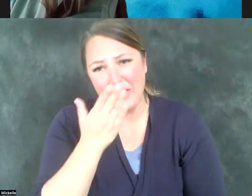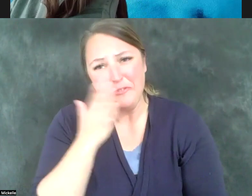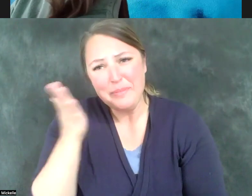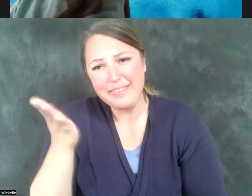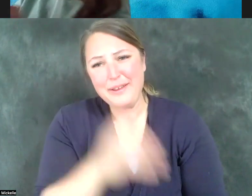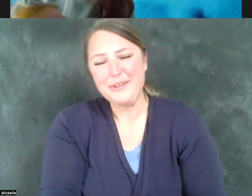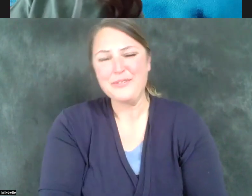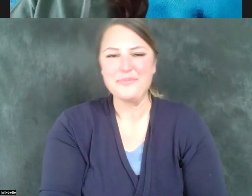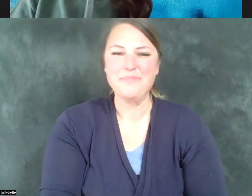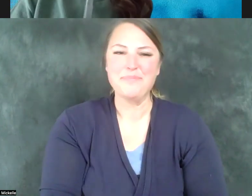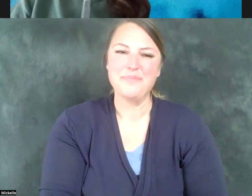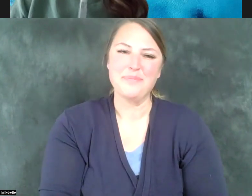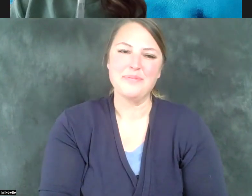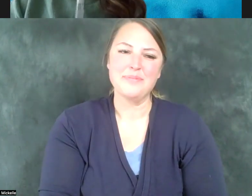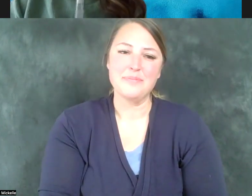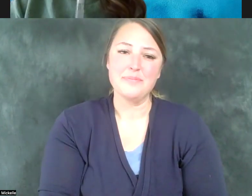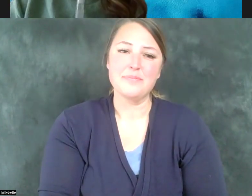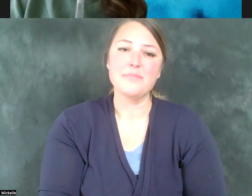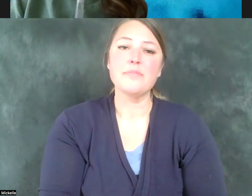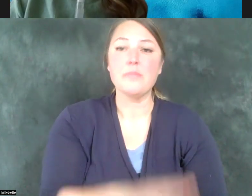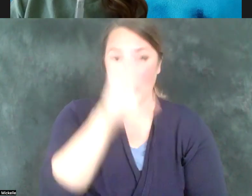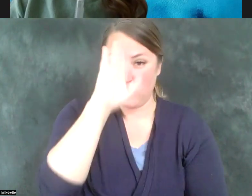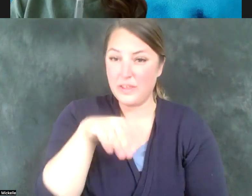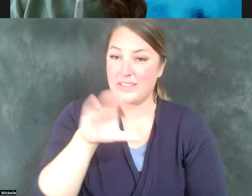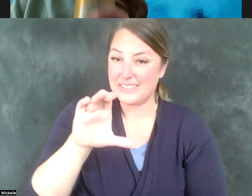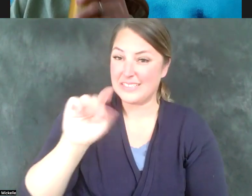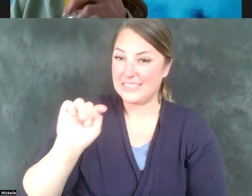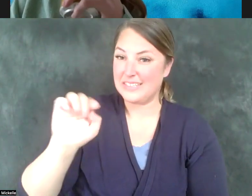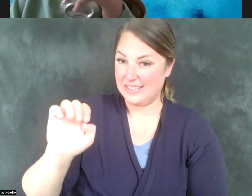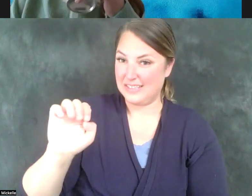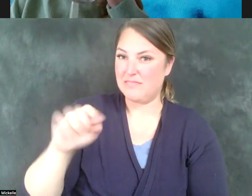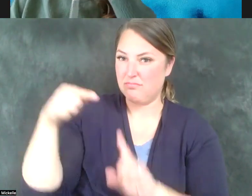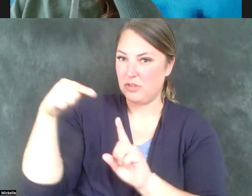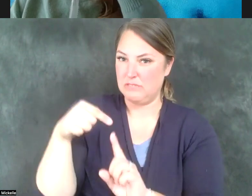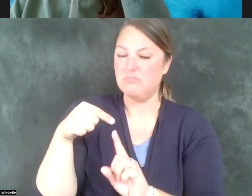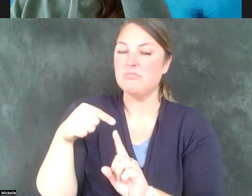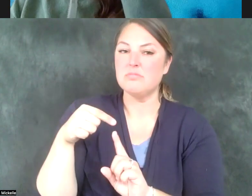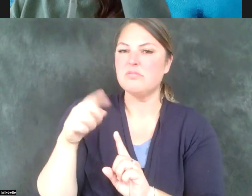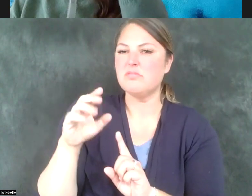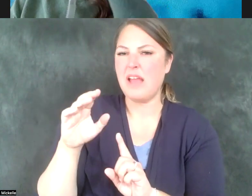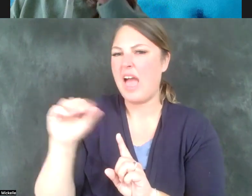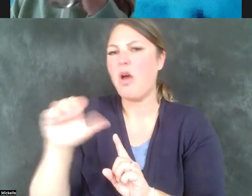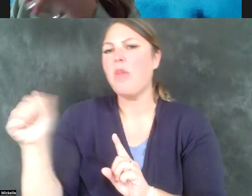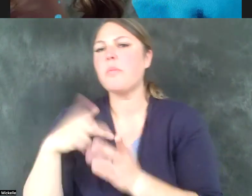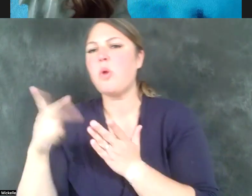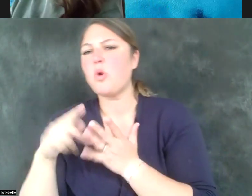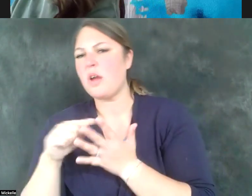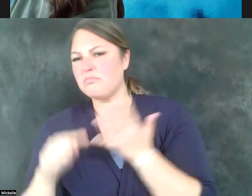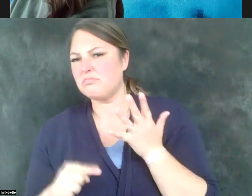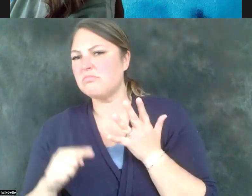As you know, CTE particularly, and other programs that we're talking about that you reference